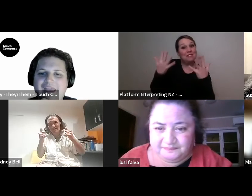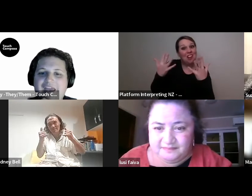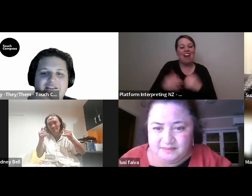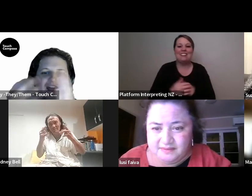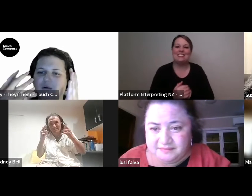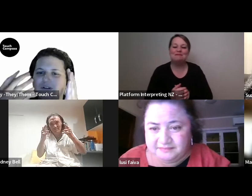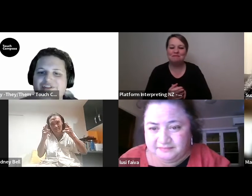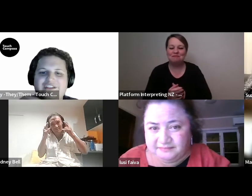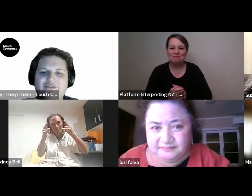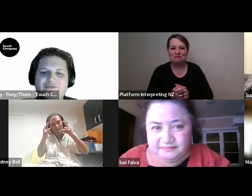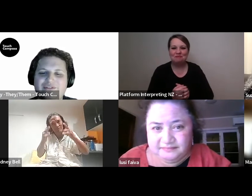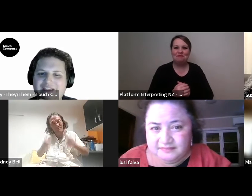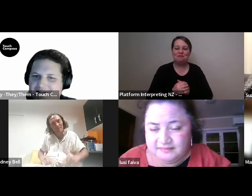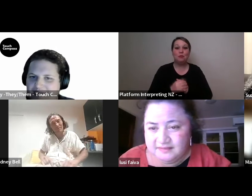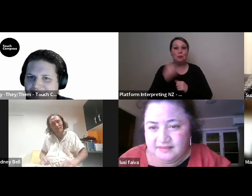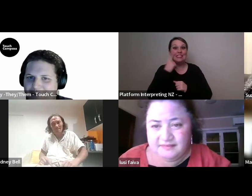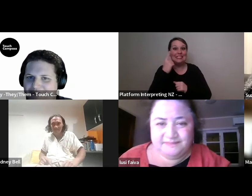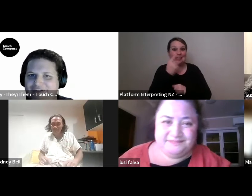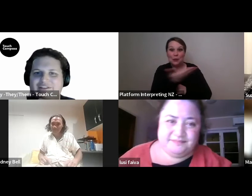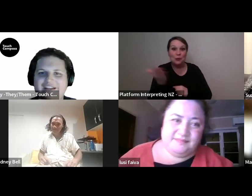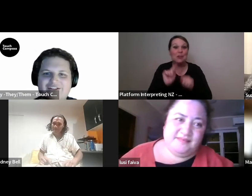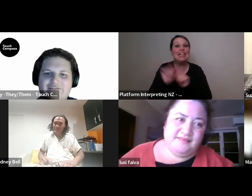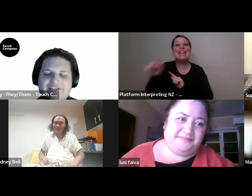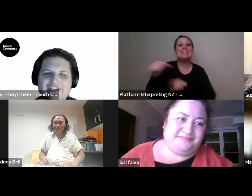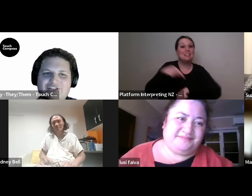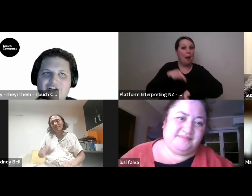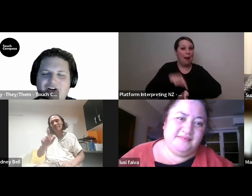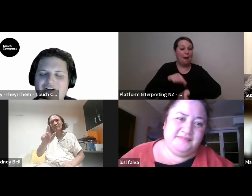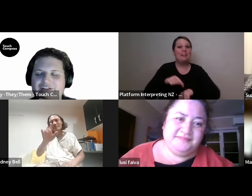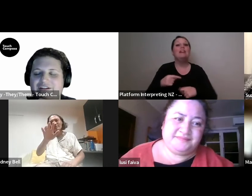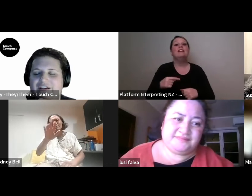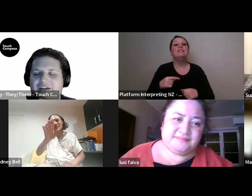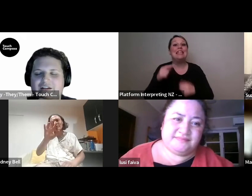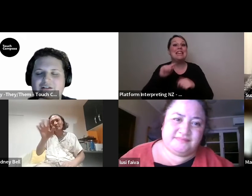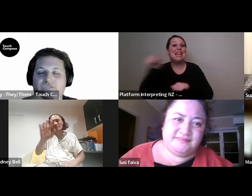and yeah we'll see you all next time we hope for our next conversation on oh